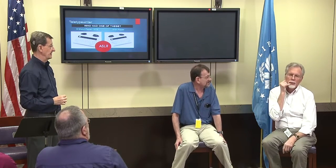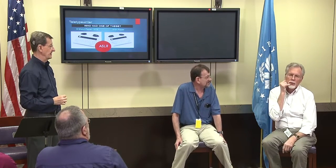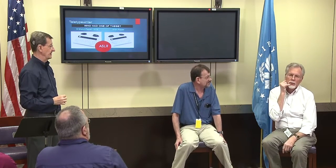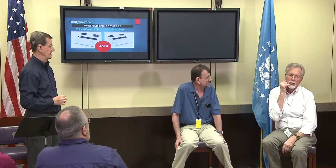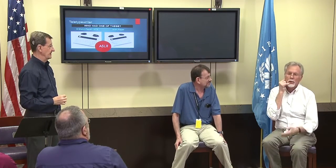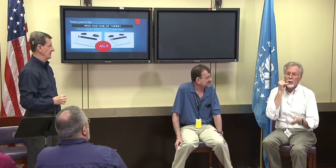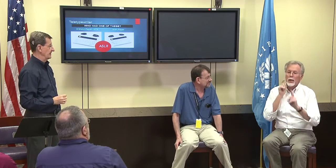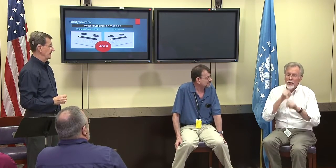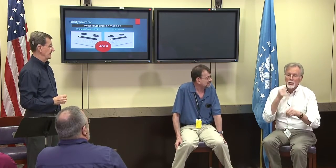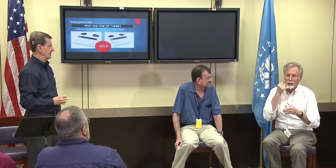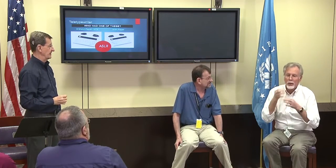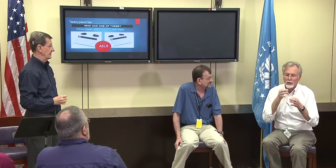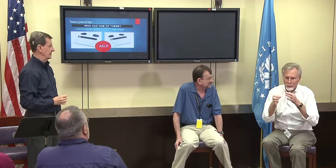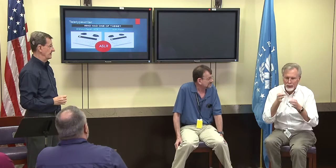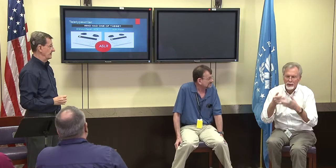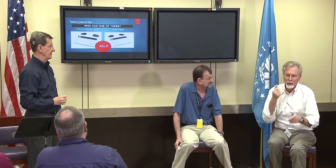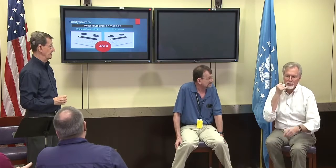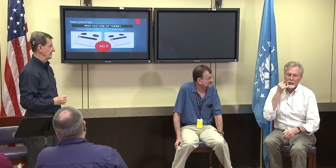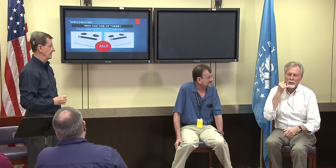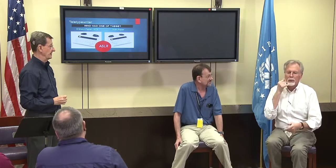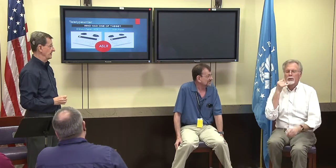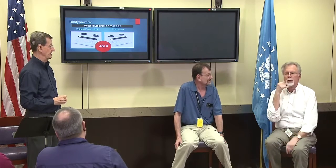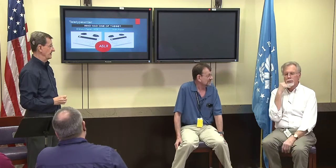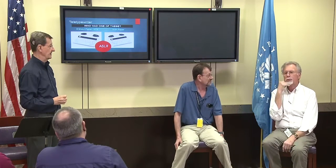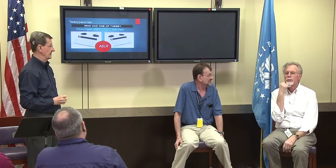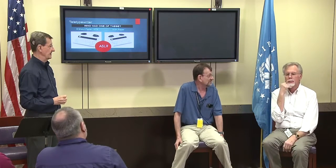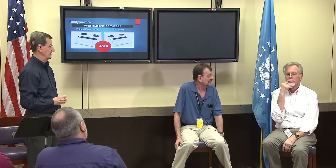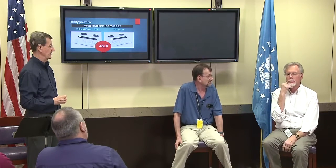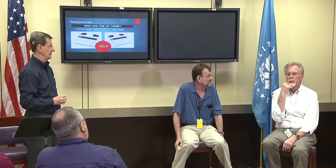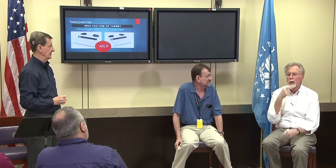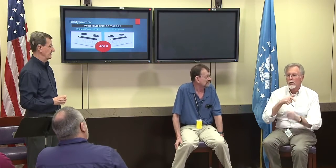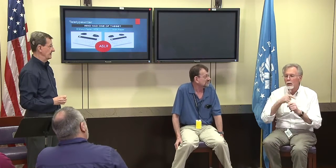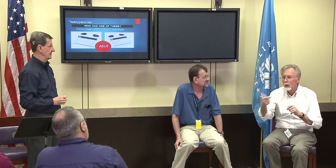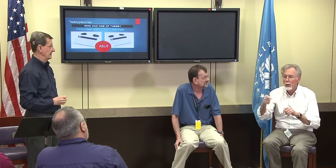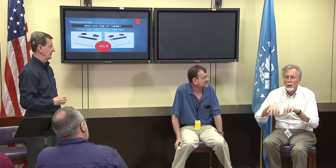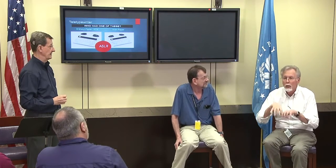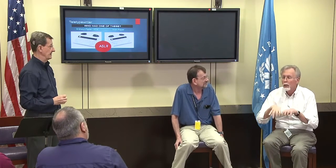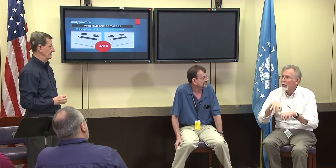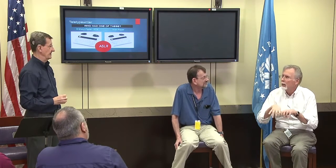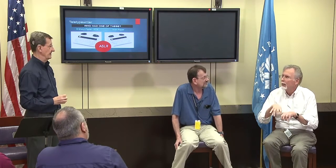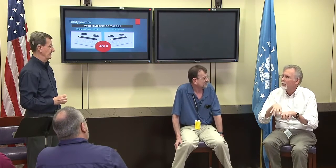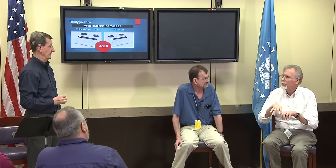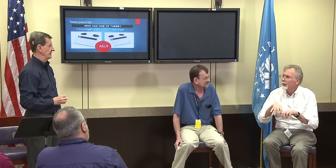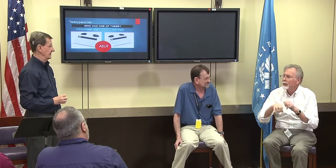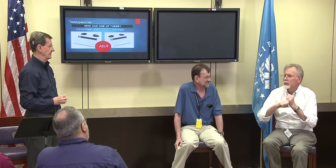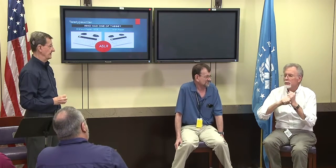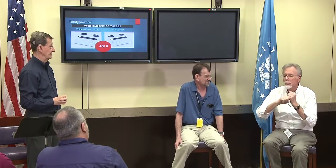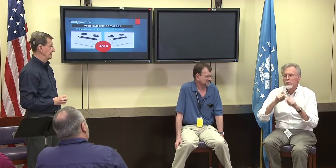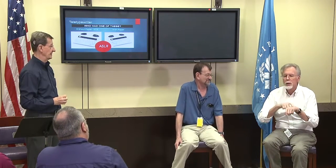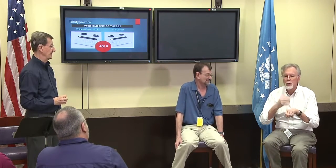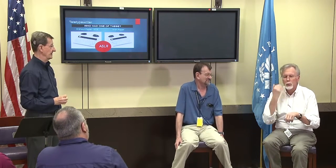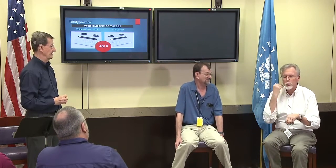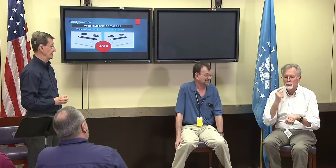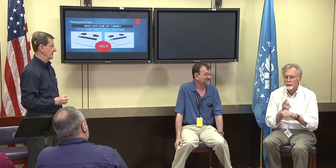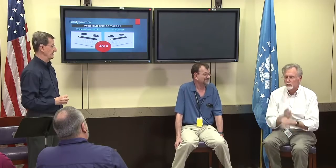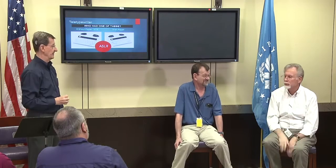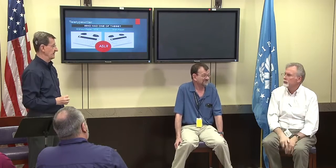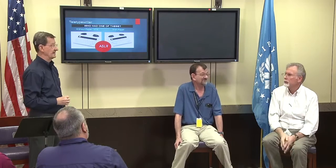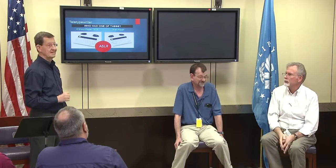Because you would, the hearing people also found it very frustrating because it was much slower communication having to wait for someone to type what they were saying